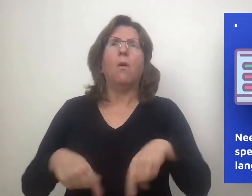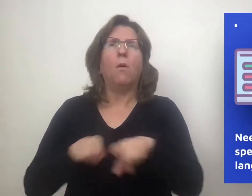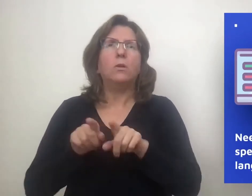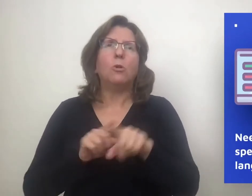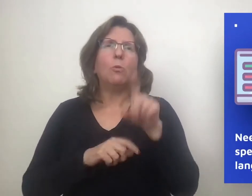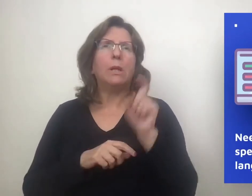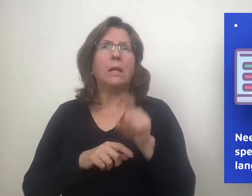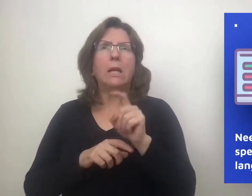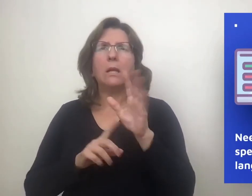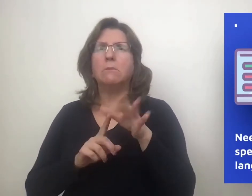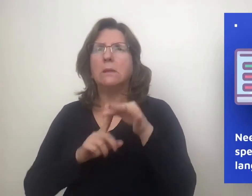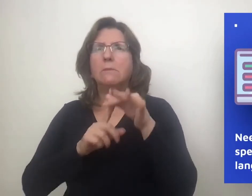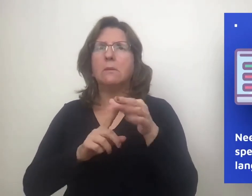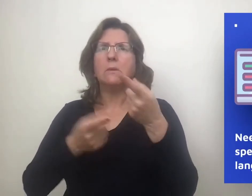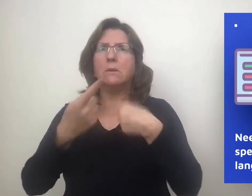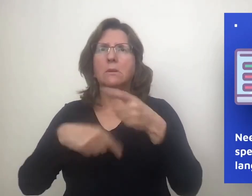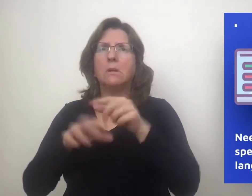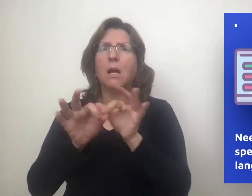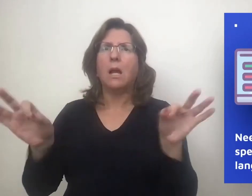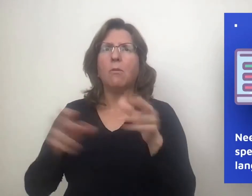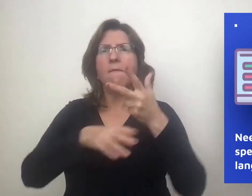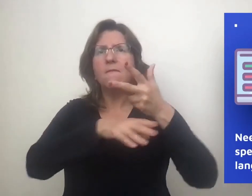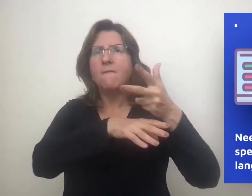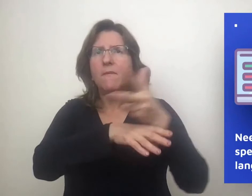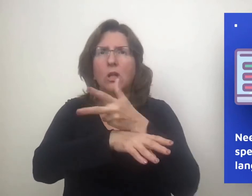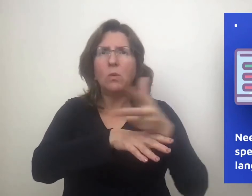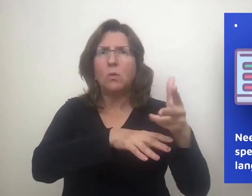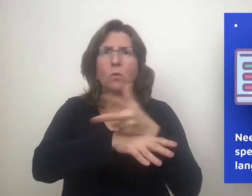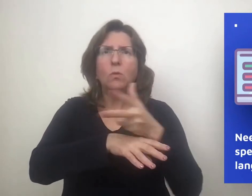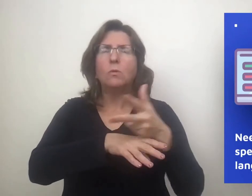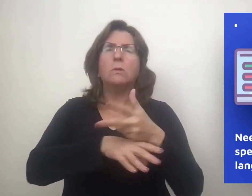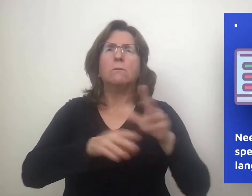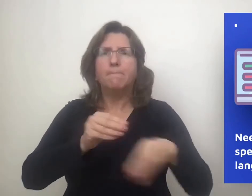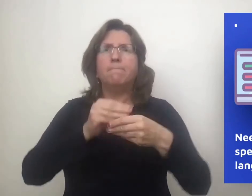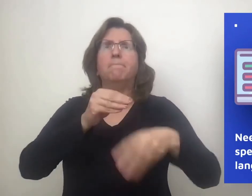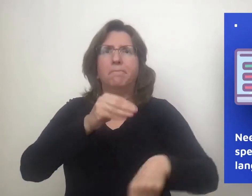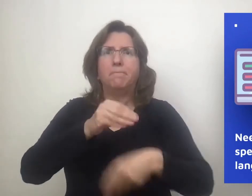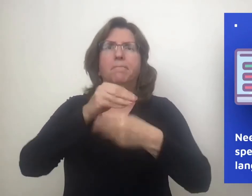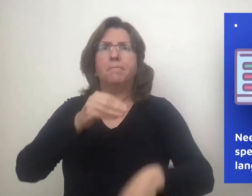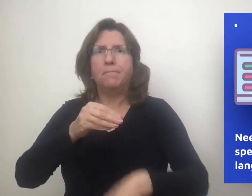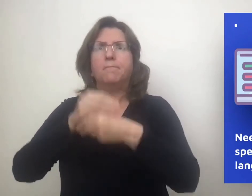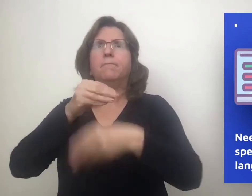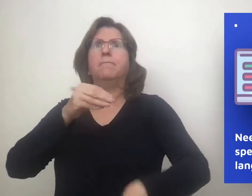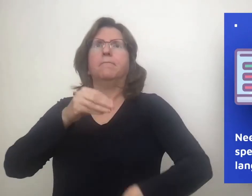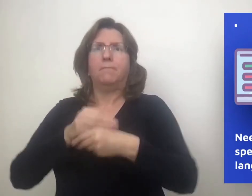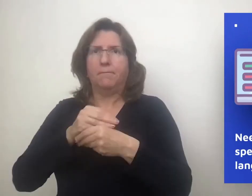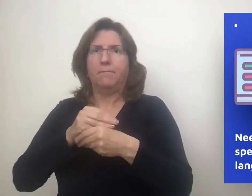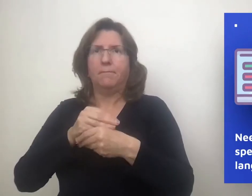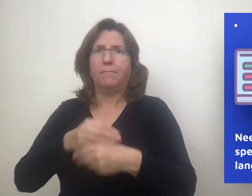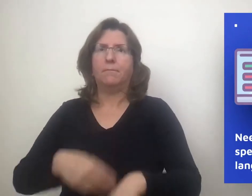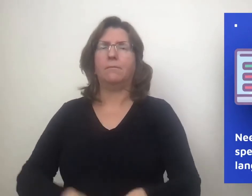Lessons being taught need sign language videos specific to that content area.